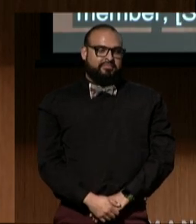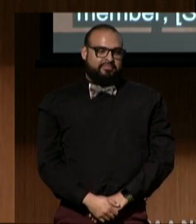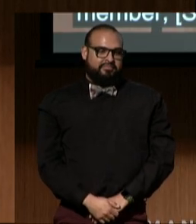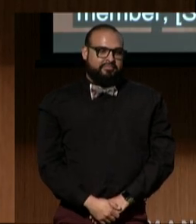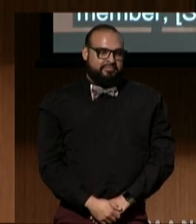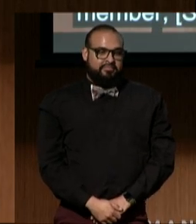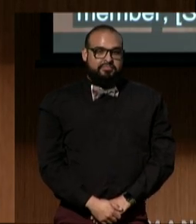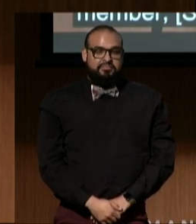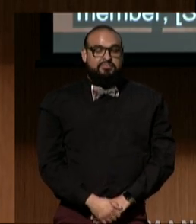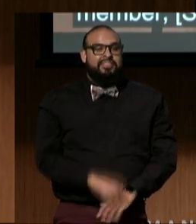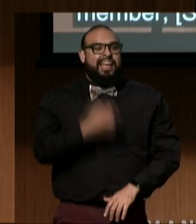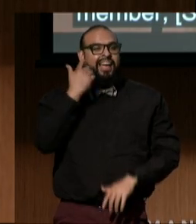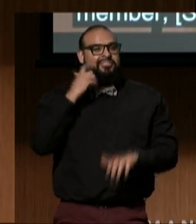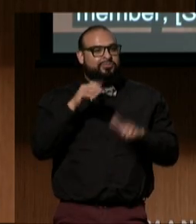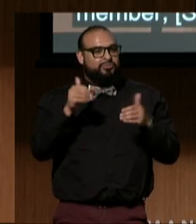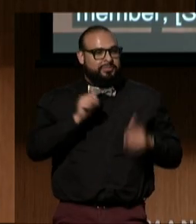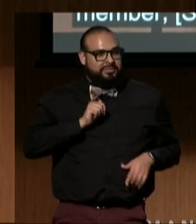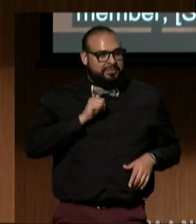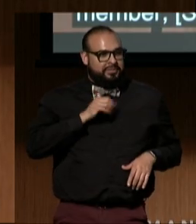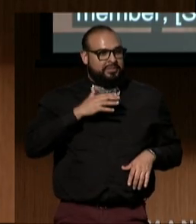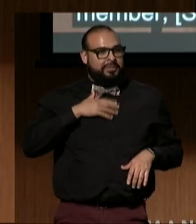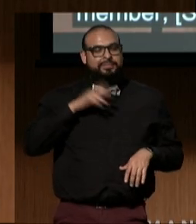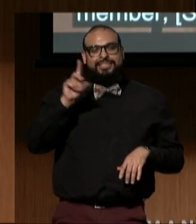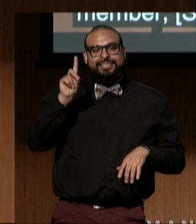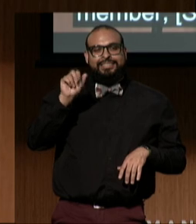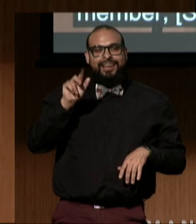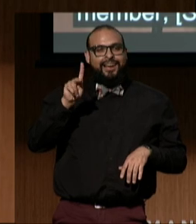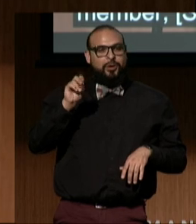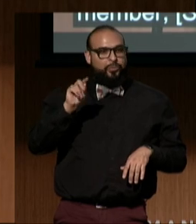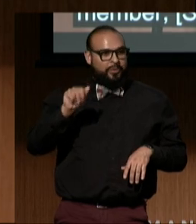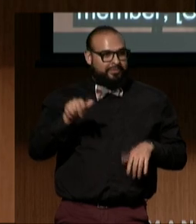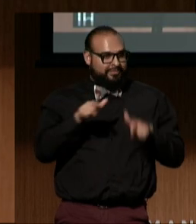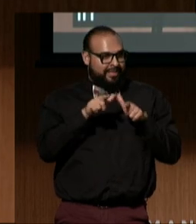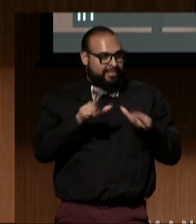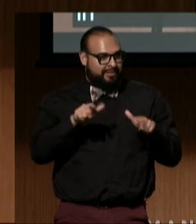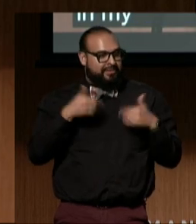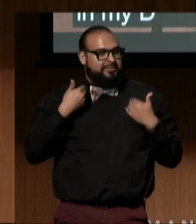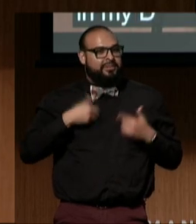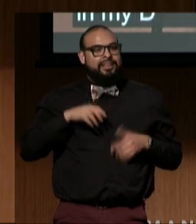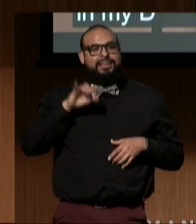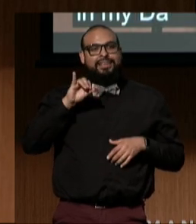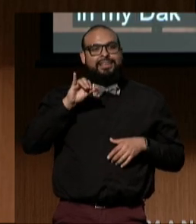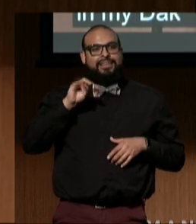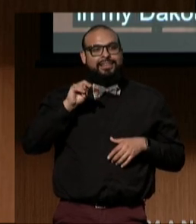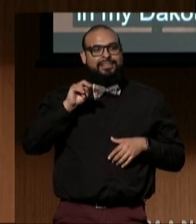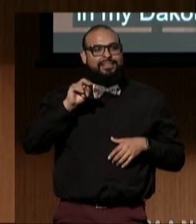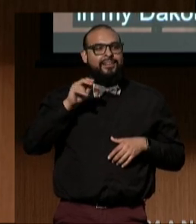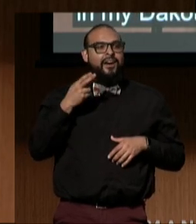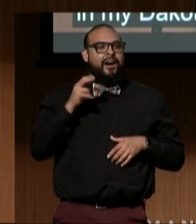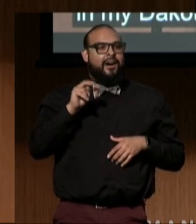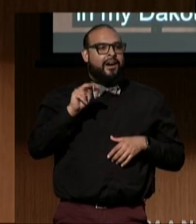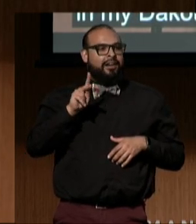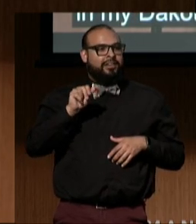I introduced myself in my Dakota language. I am Ihanktonwan Dakota from Greenwood, South Dakota,